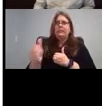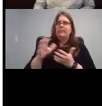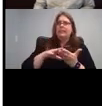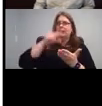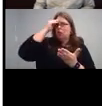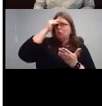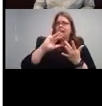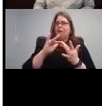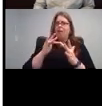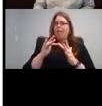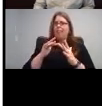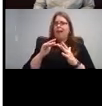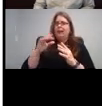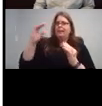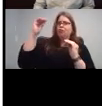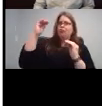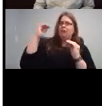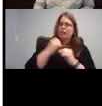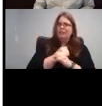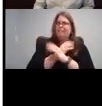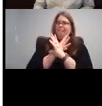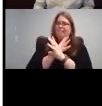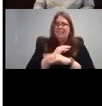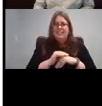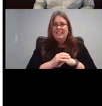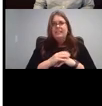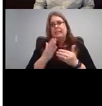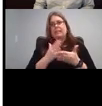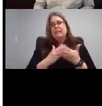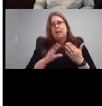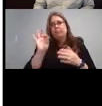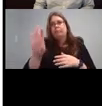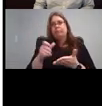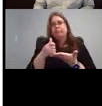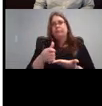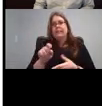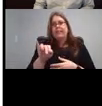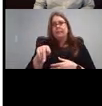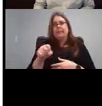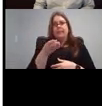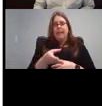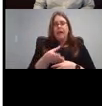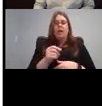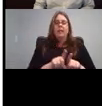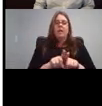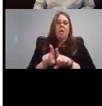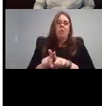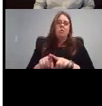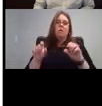This last one is just exercise and entertainment. Just some things that I found the kids or kids moving, but it's not